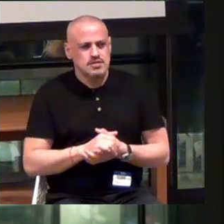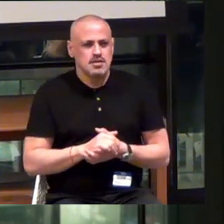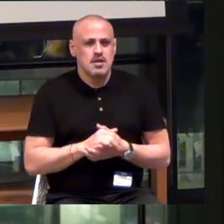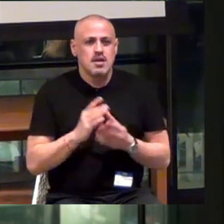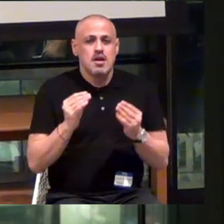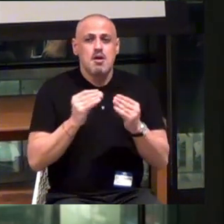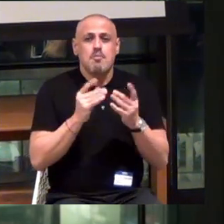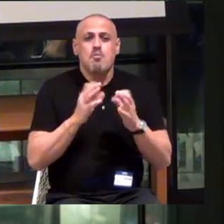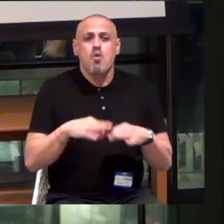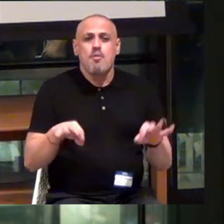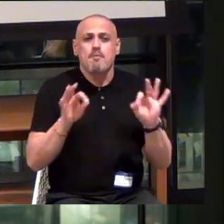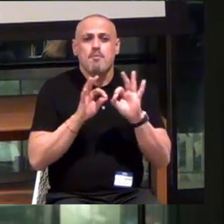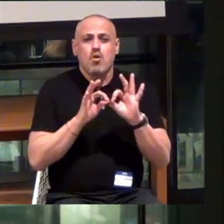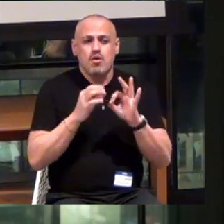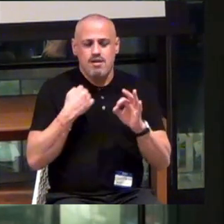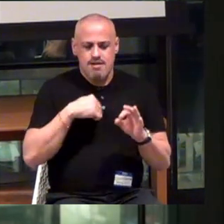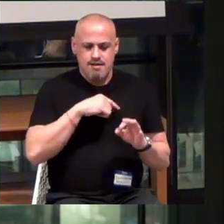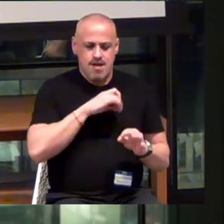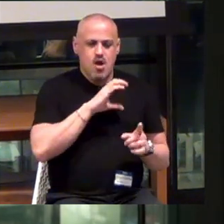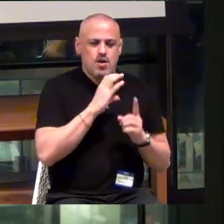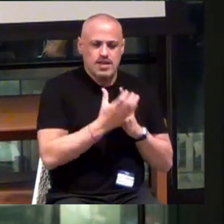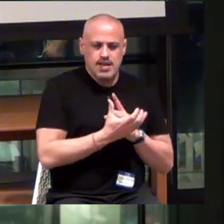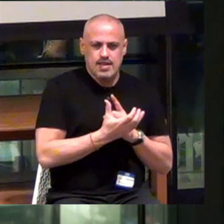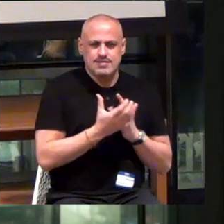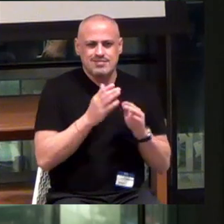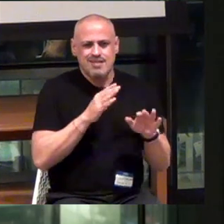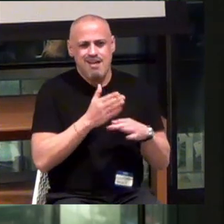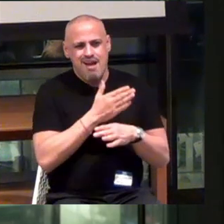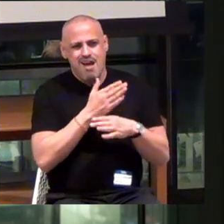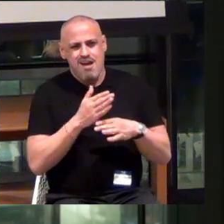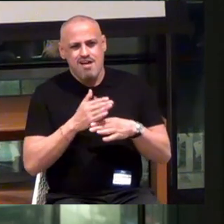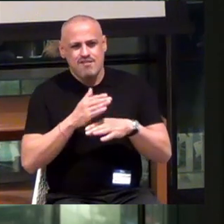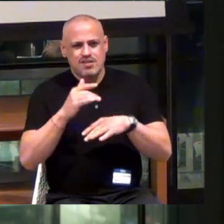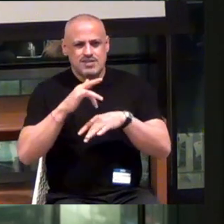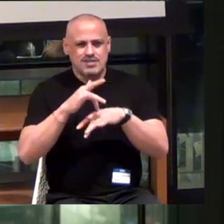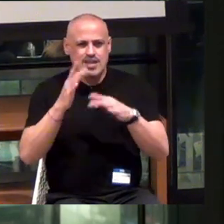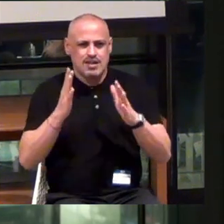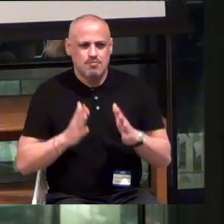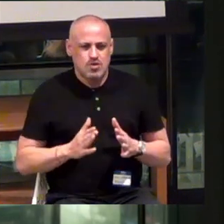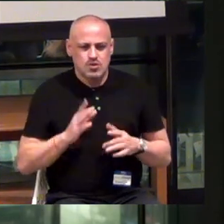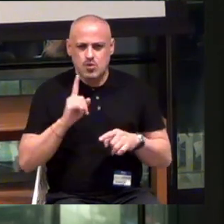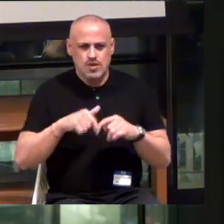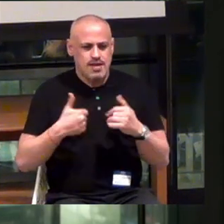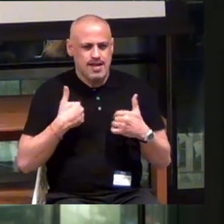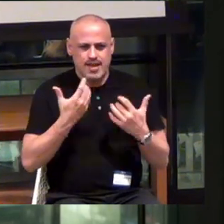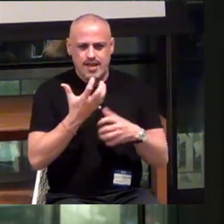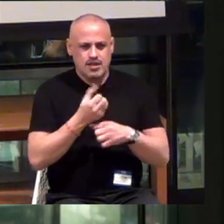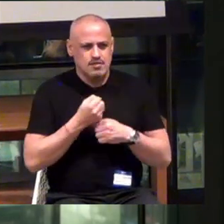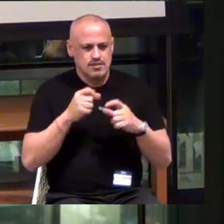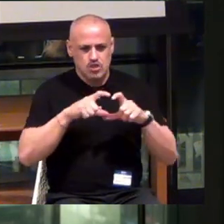More importantly, in our case, the average haptician -- you can't get a haptics degree at the undergrad or masters level.